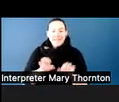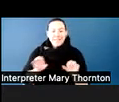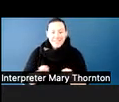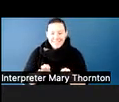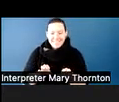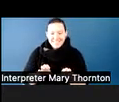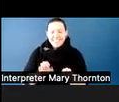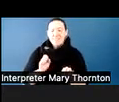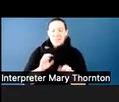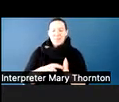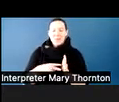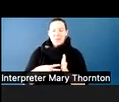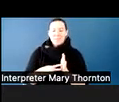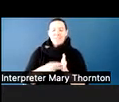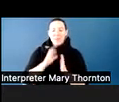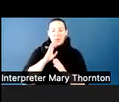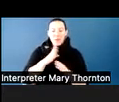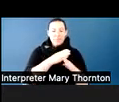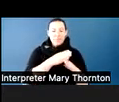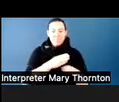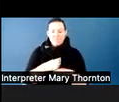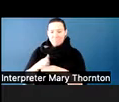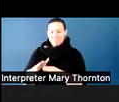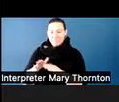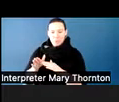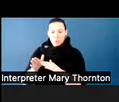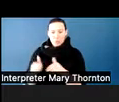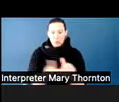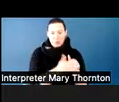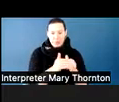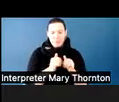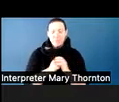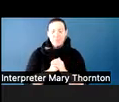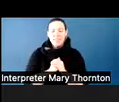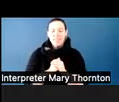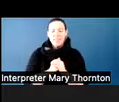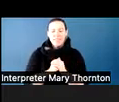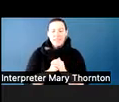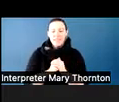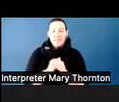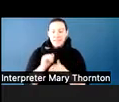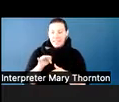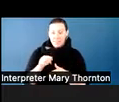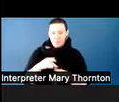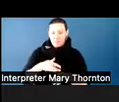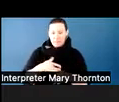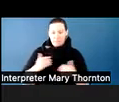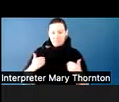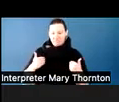And for folks here that do not want to be in a breakout group,